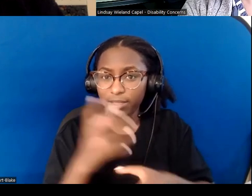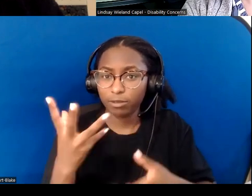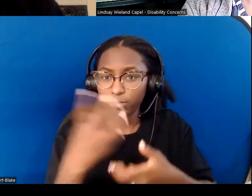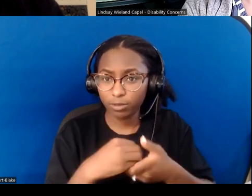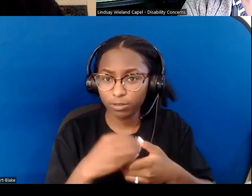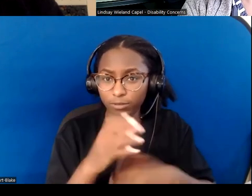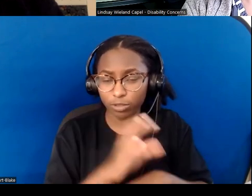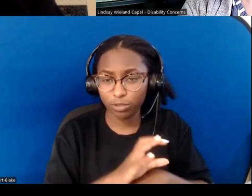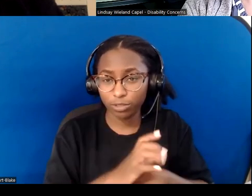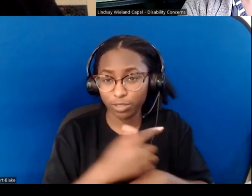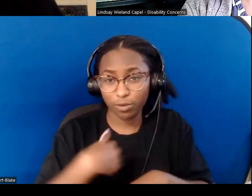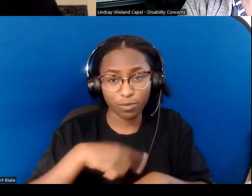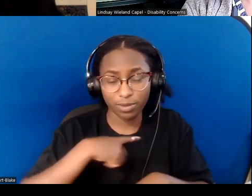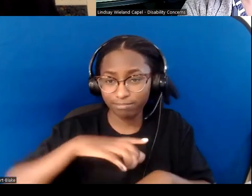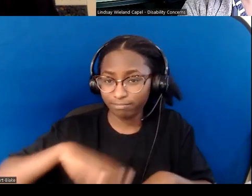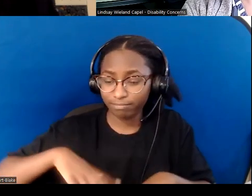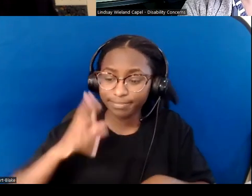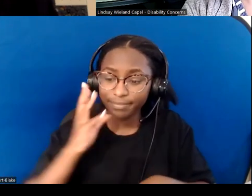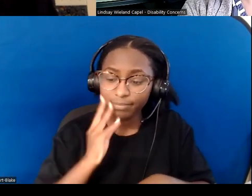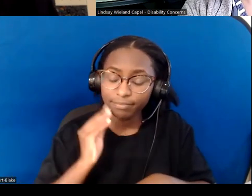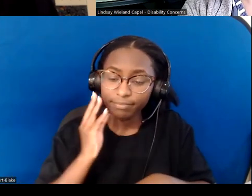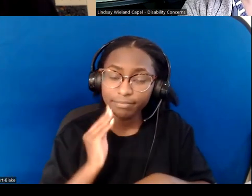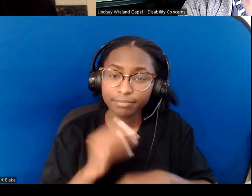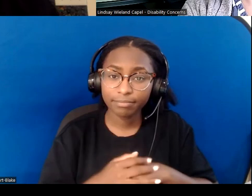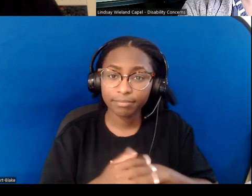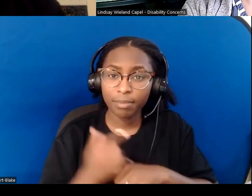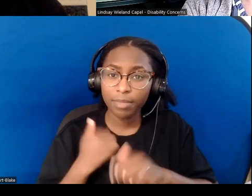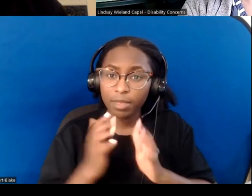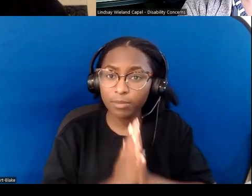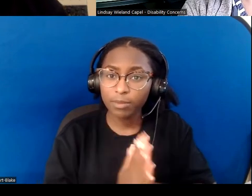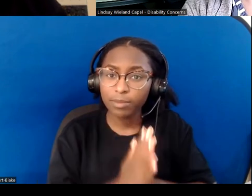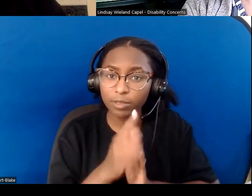"I pray that you follow Paul in boasting of your disability,